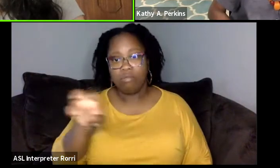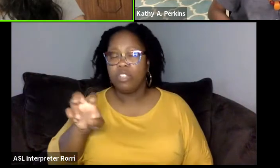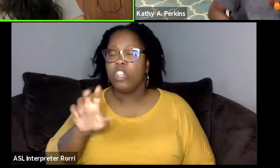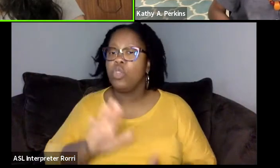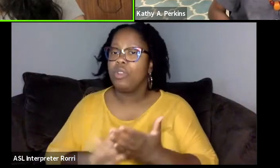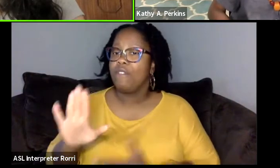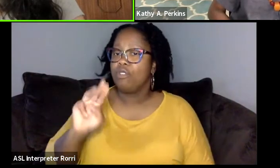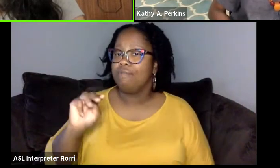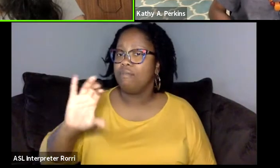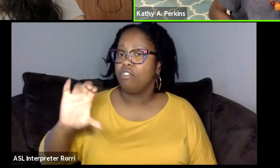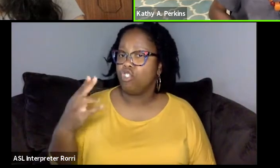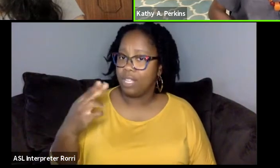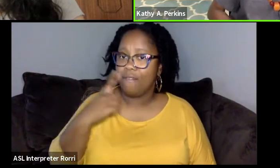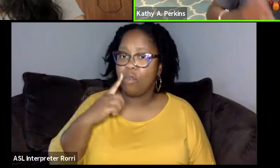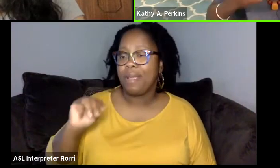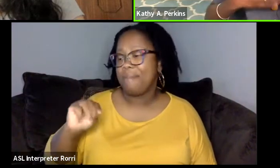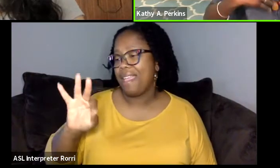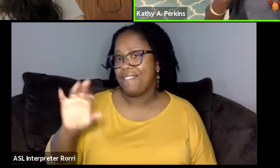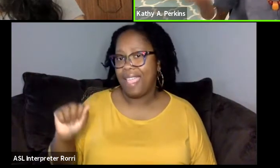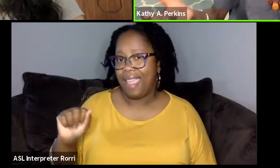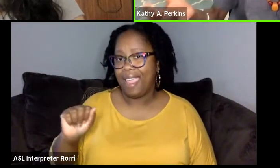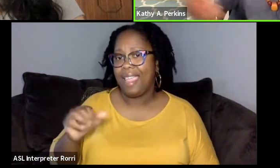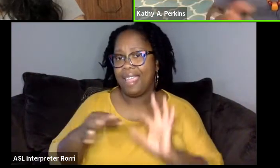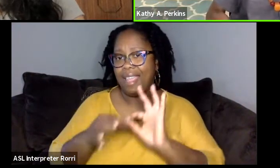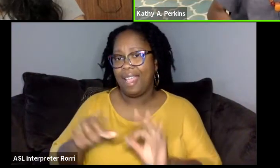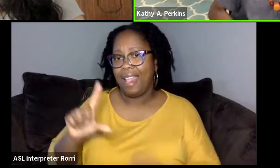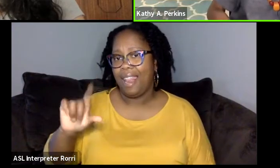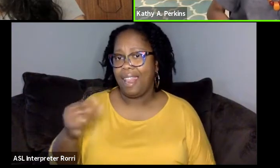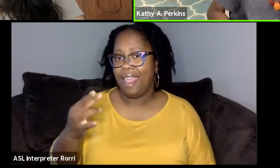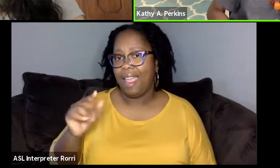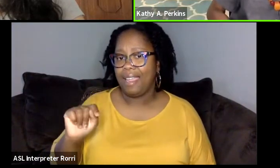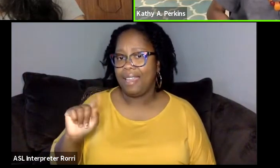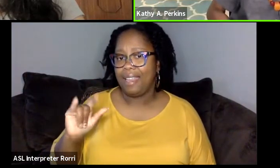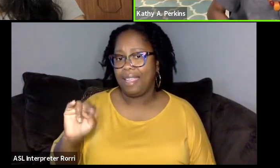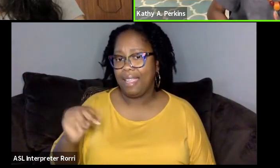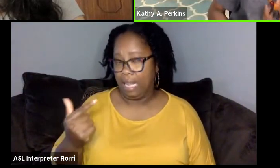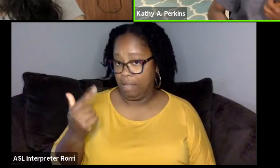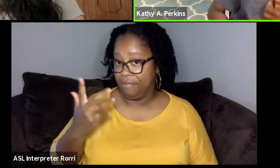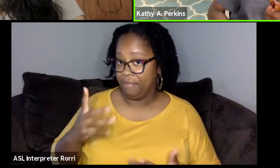to get my MFA in Lighting. And after finishing there, I went straight to New York.